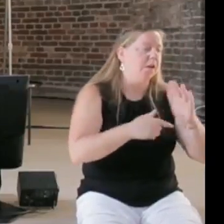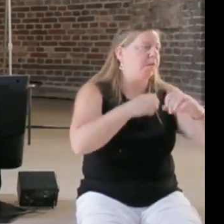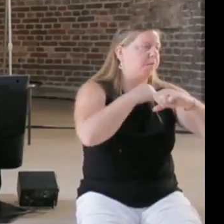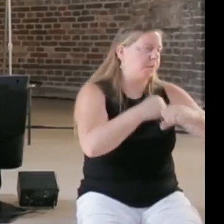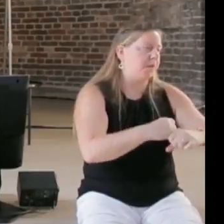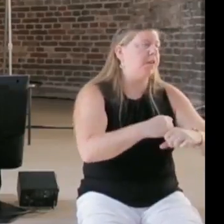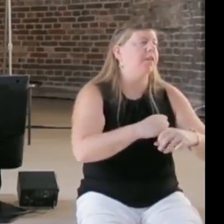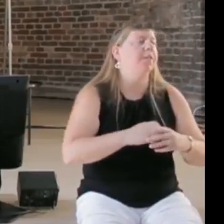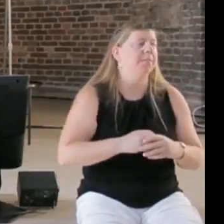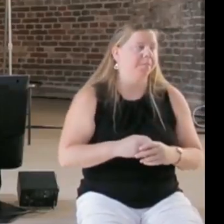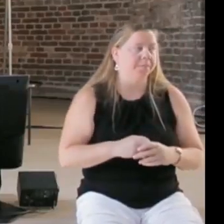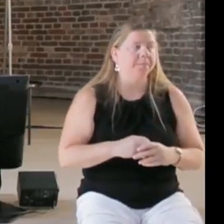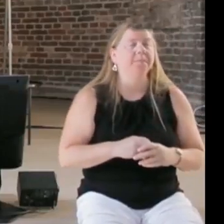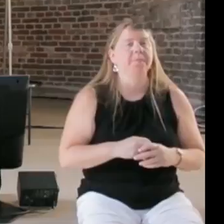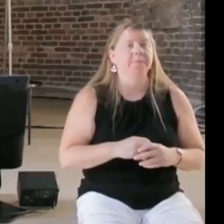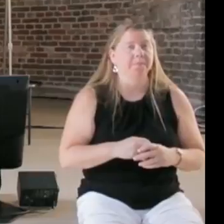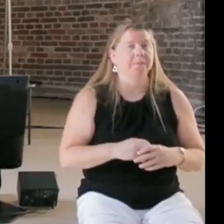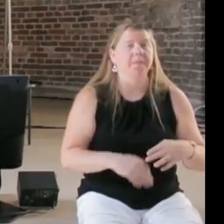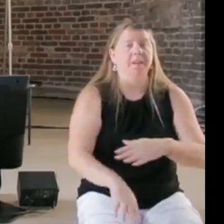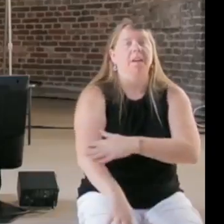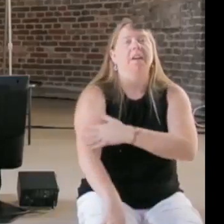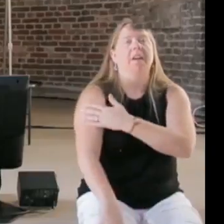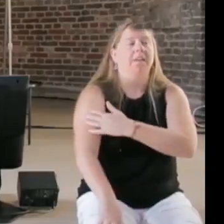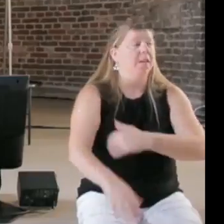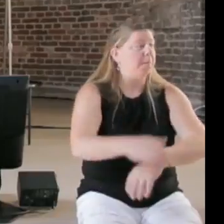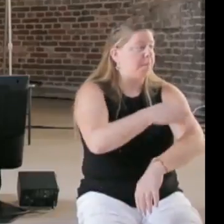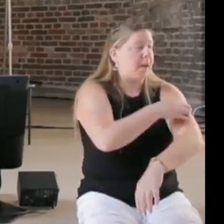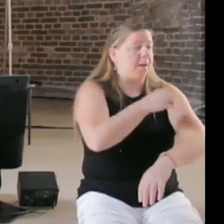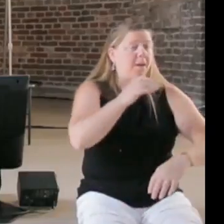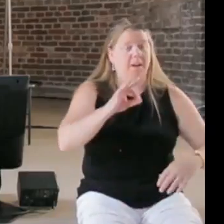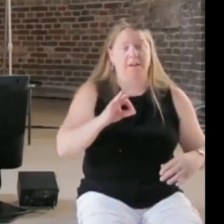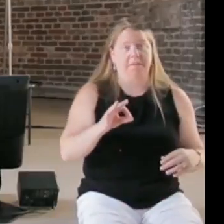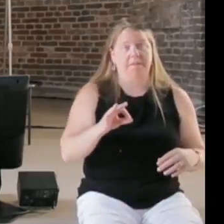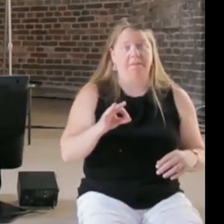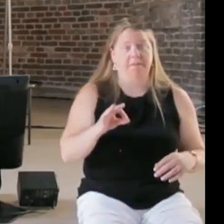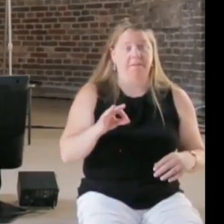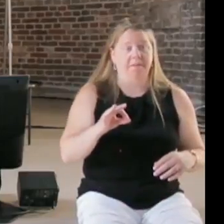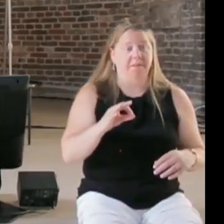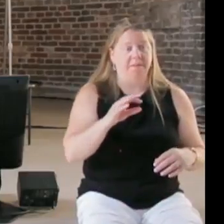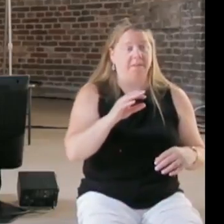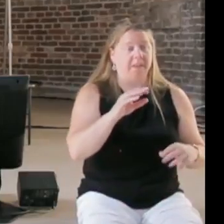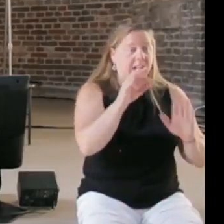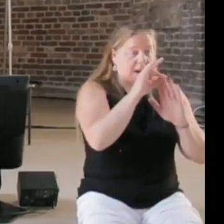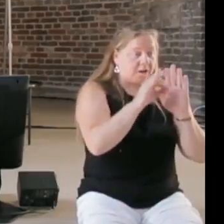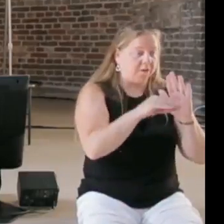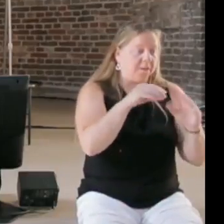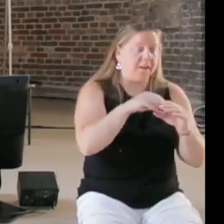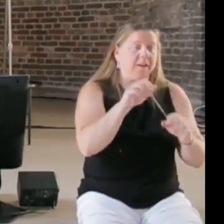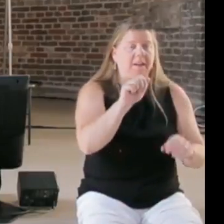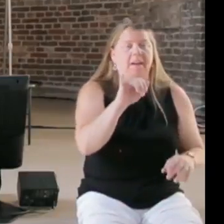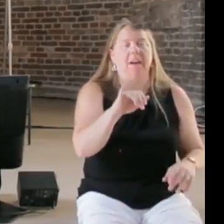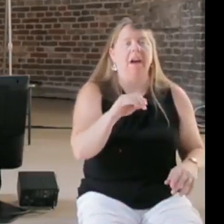misusing the power of algorithms and AI, I wish the discussion wouldn't only go in this